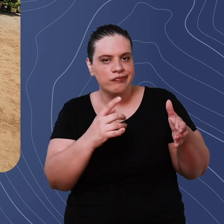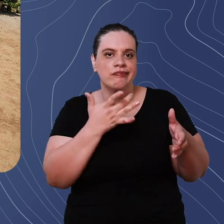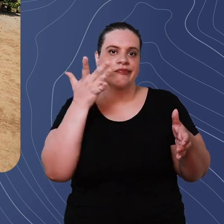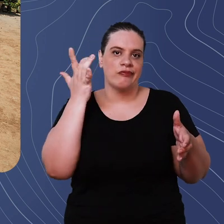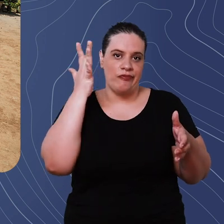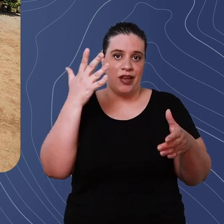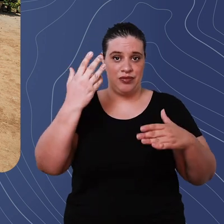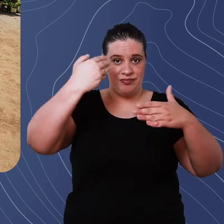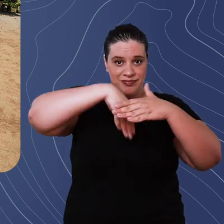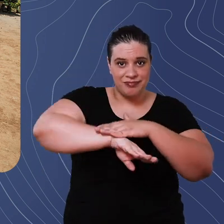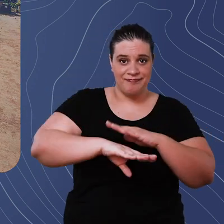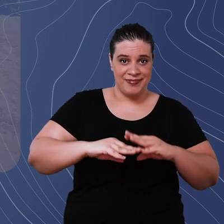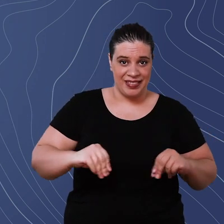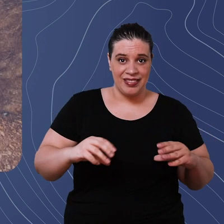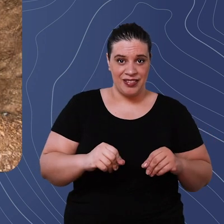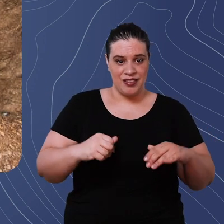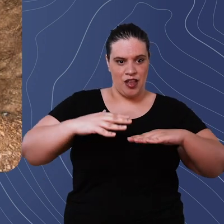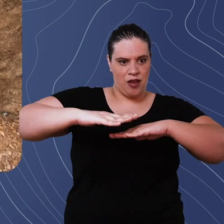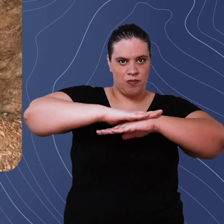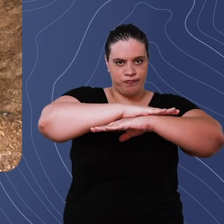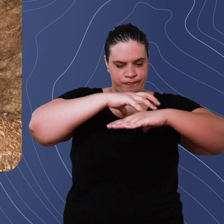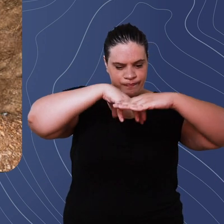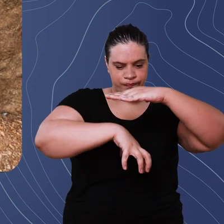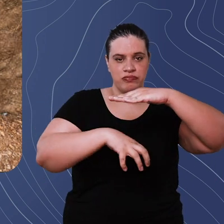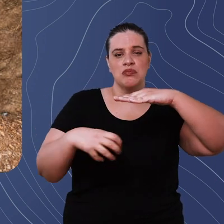to identify while if you have a buried reservoir and you have